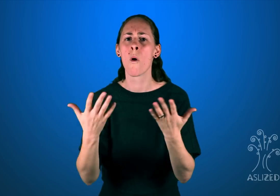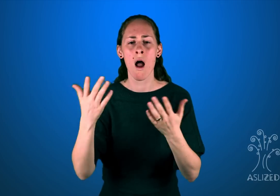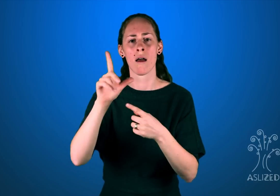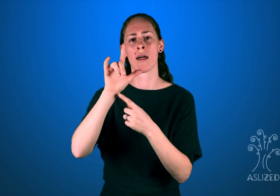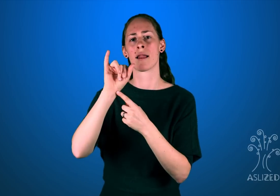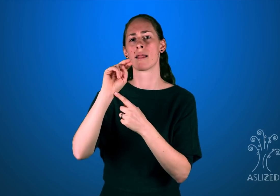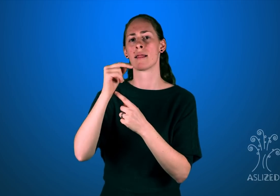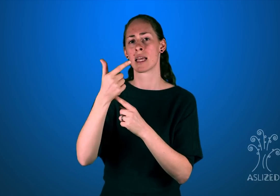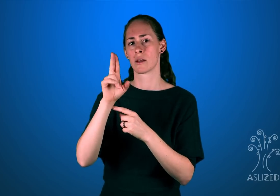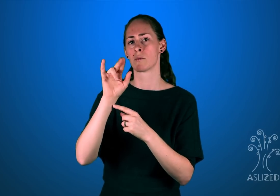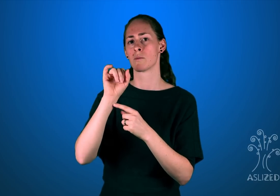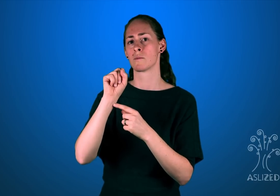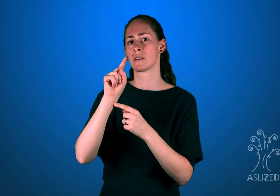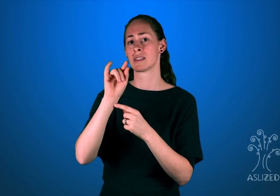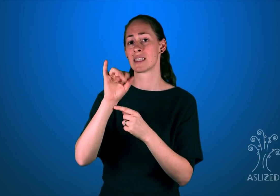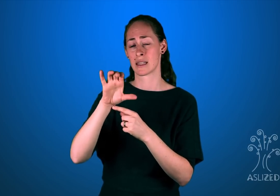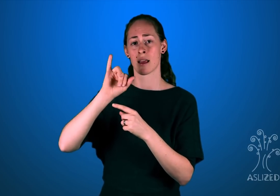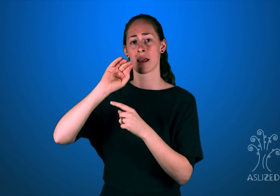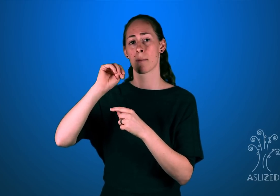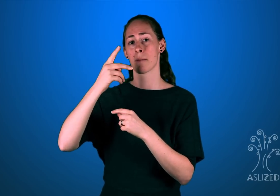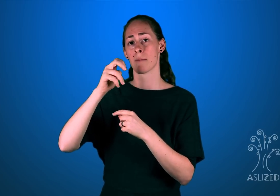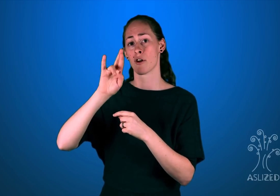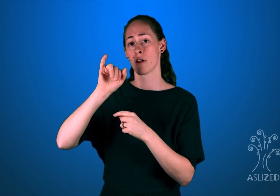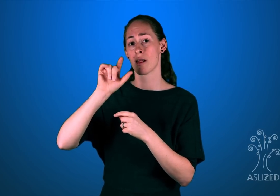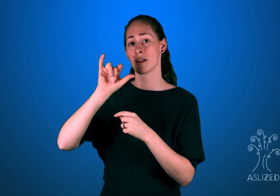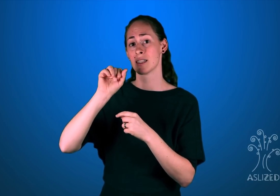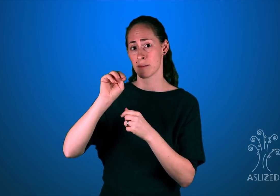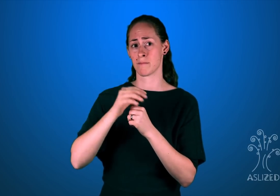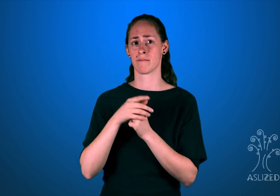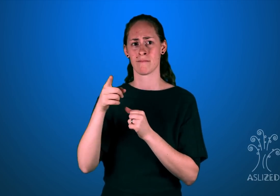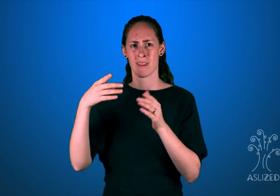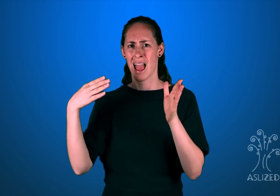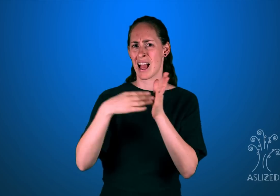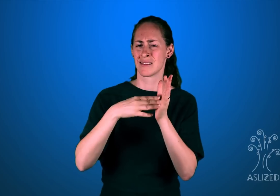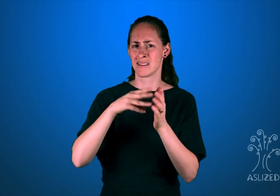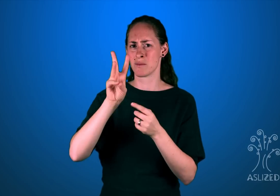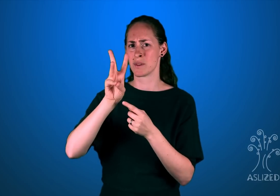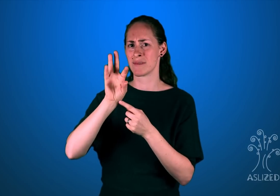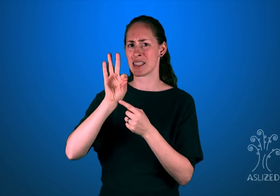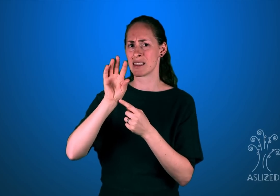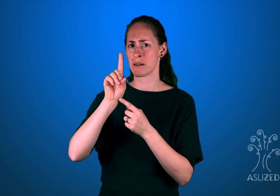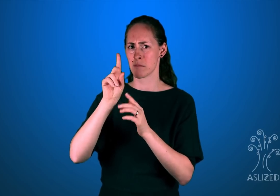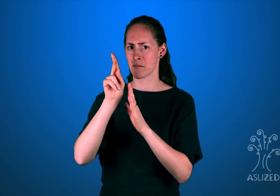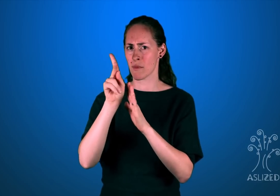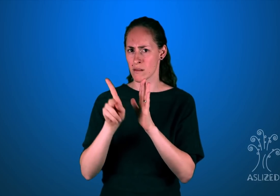This is called "Linguistic Imperialism", and is against the policy of the World Federation of the Deaf.